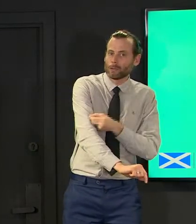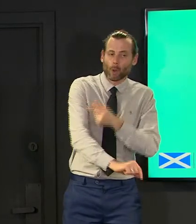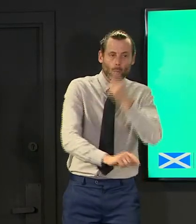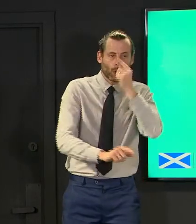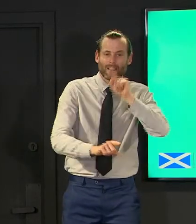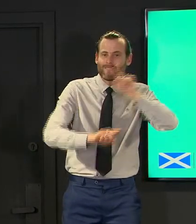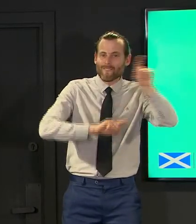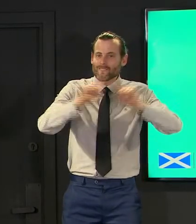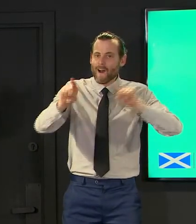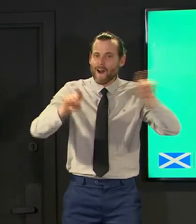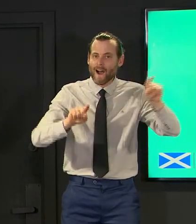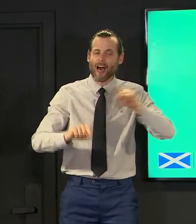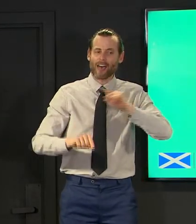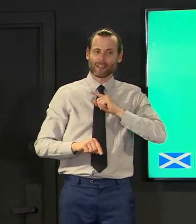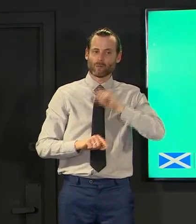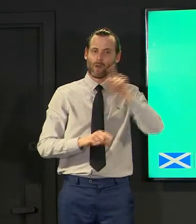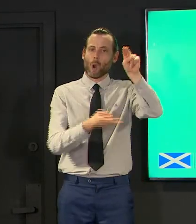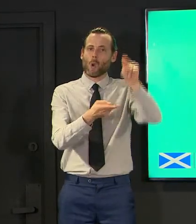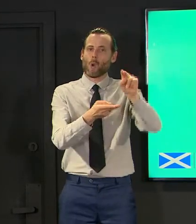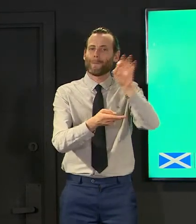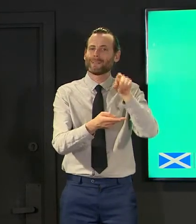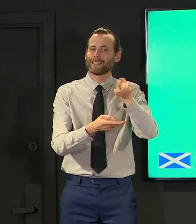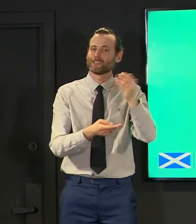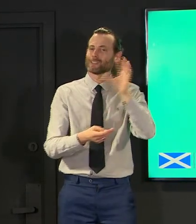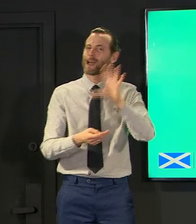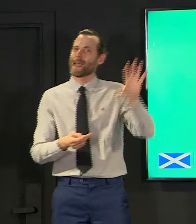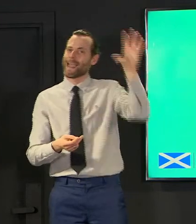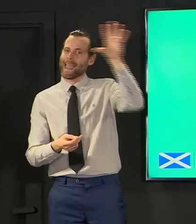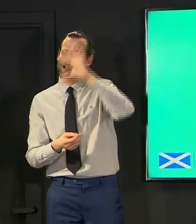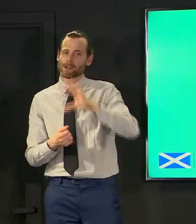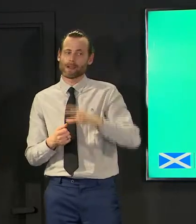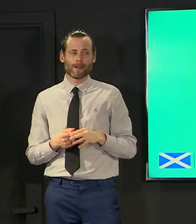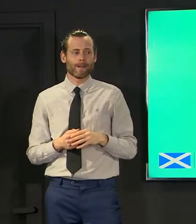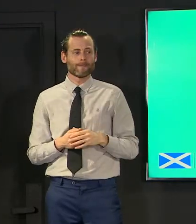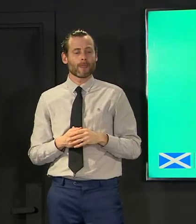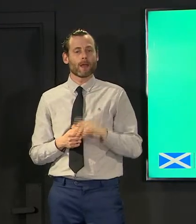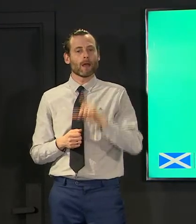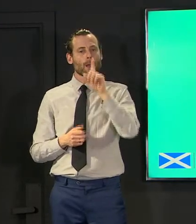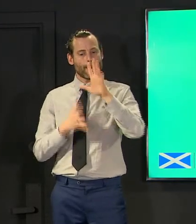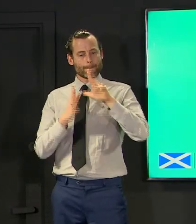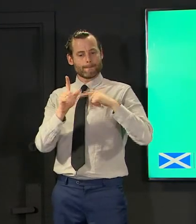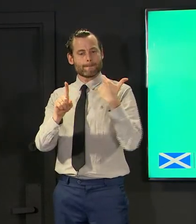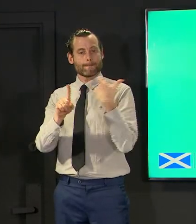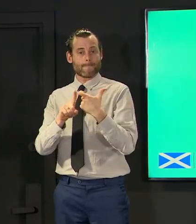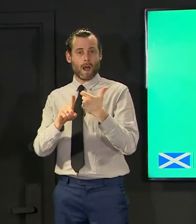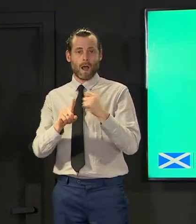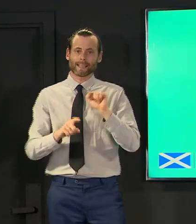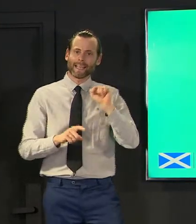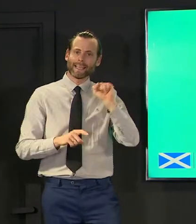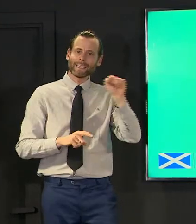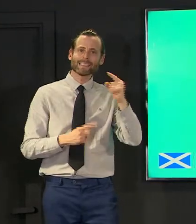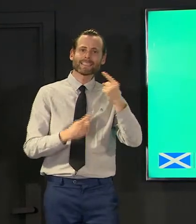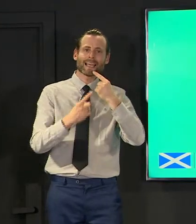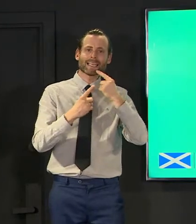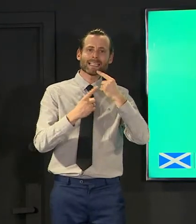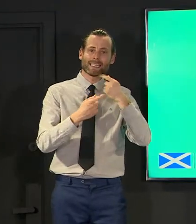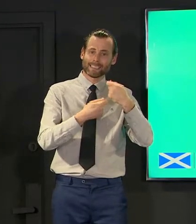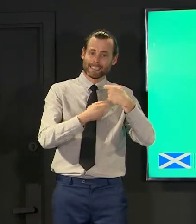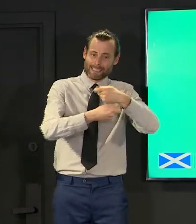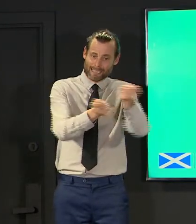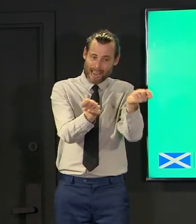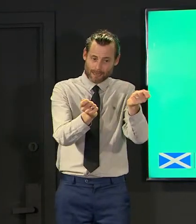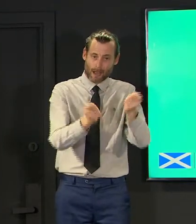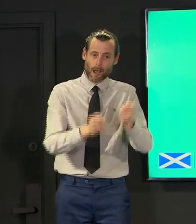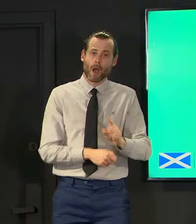accountable for that i i i agree with mark's data i don't agree with mark's premise